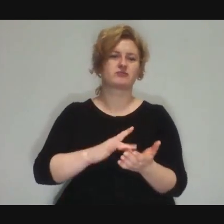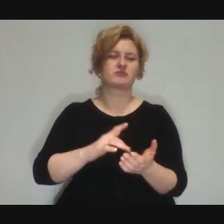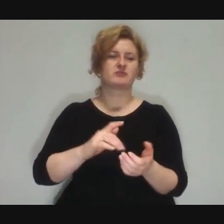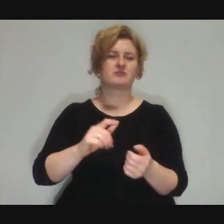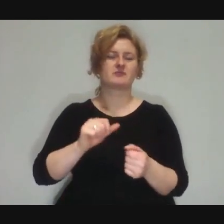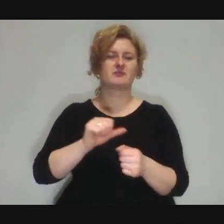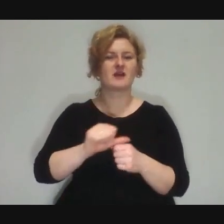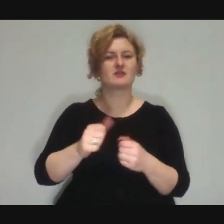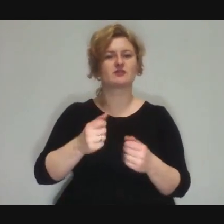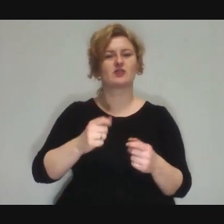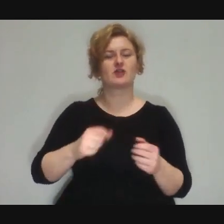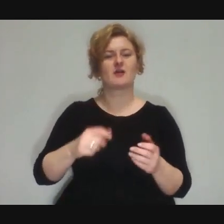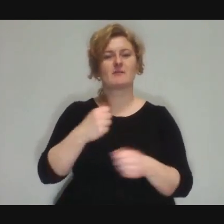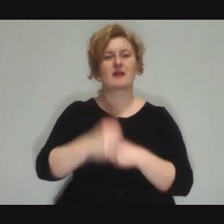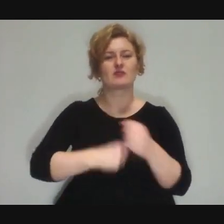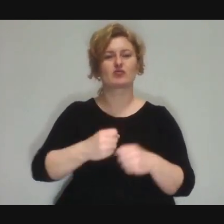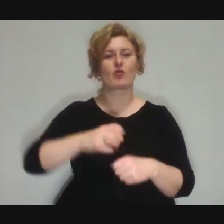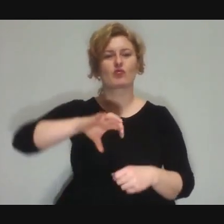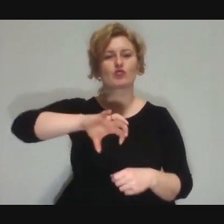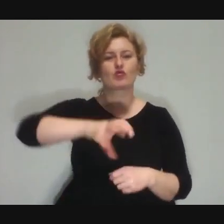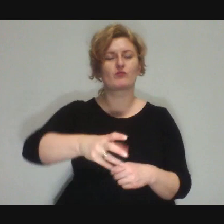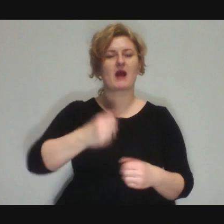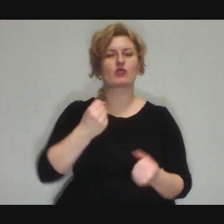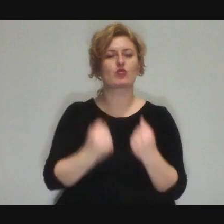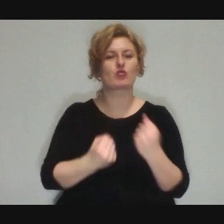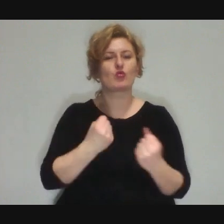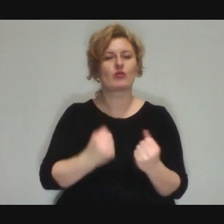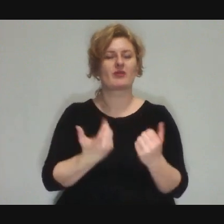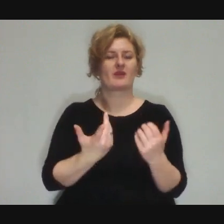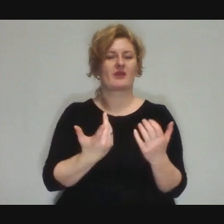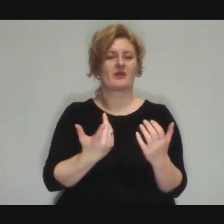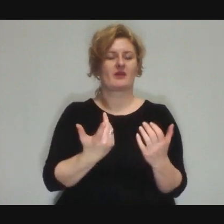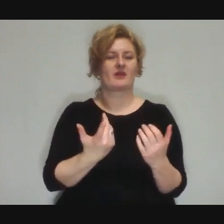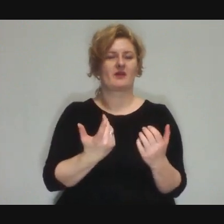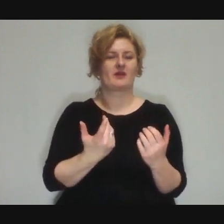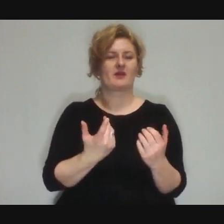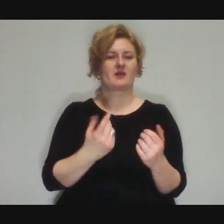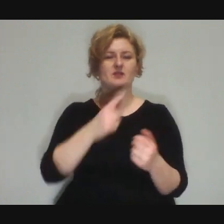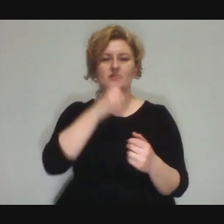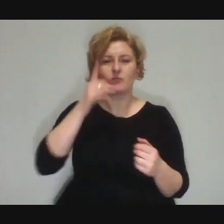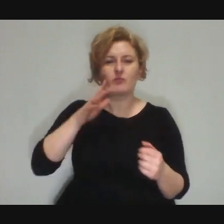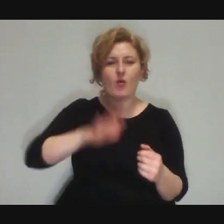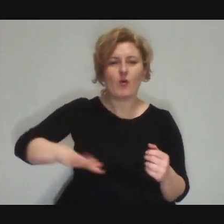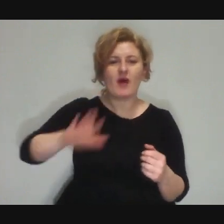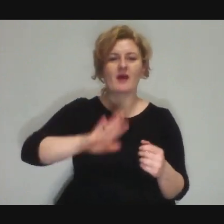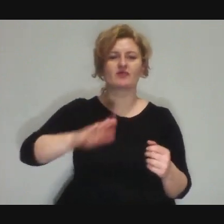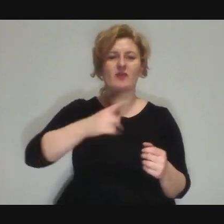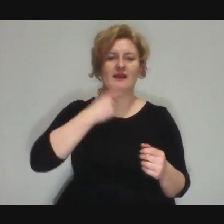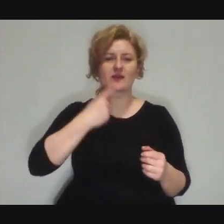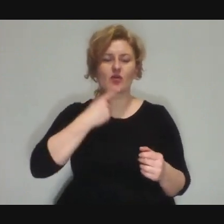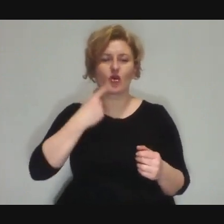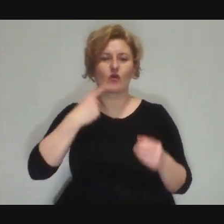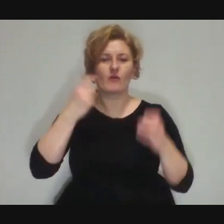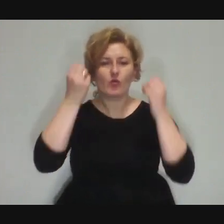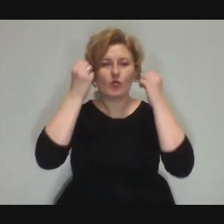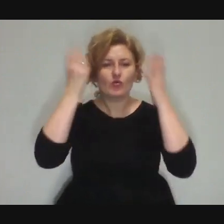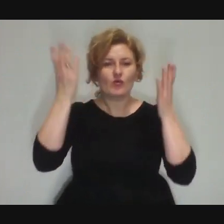, in groups which are socially, culturally, linguistically isolated, in marginalised groups.